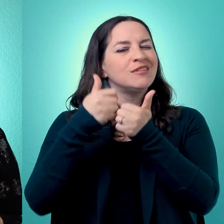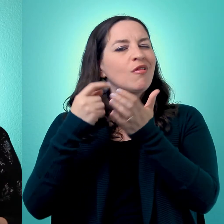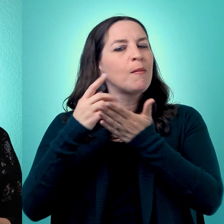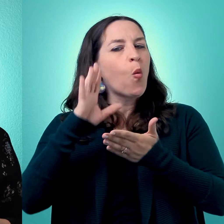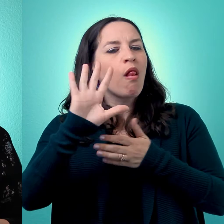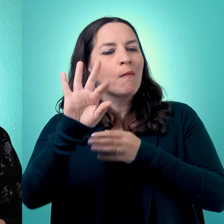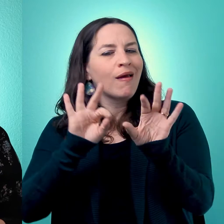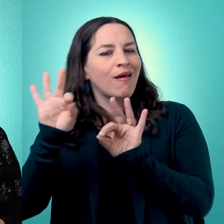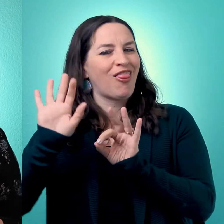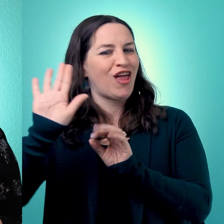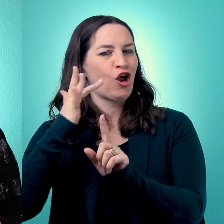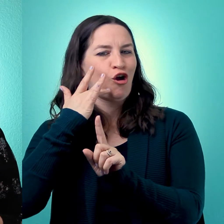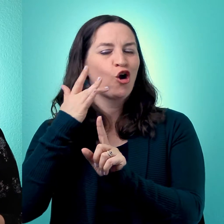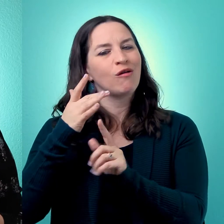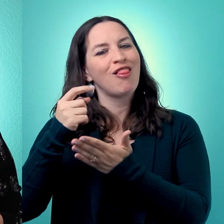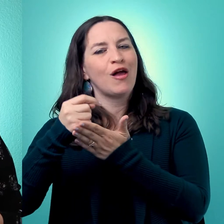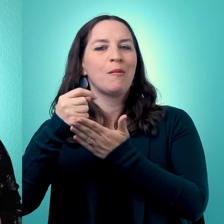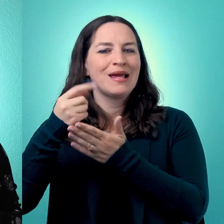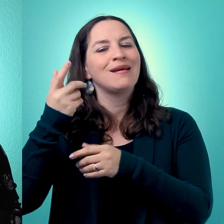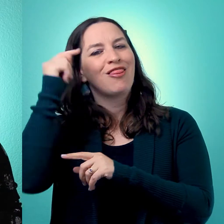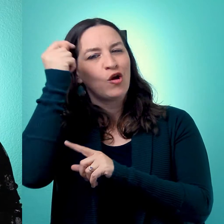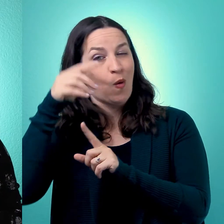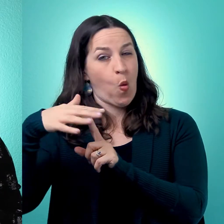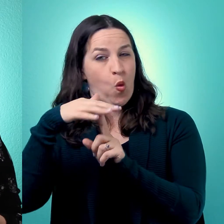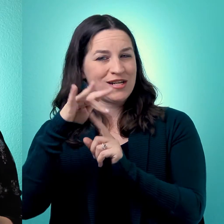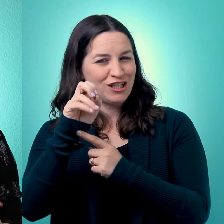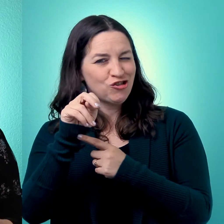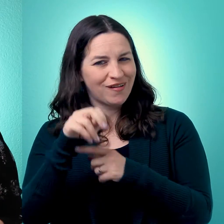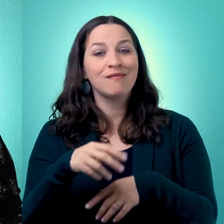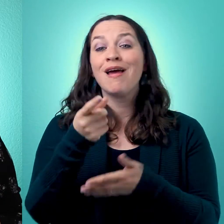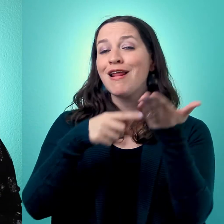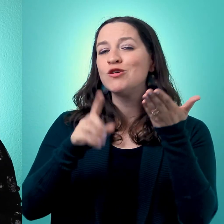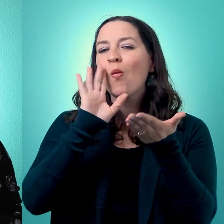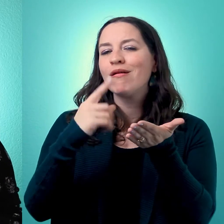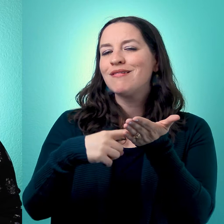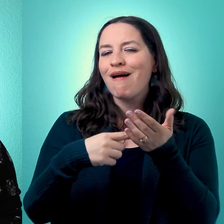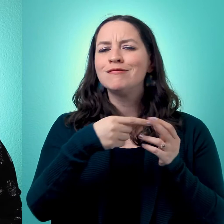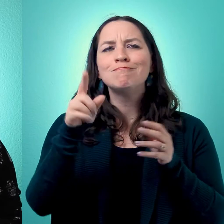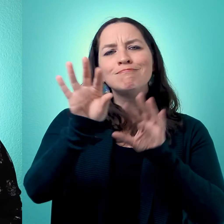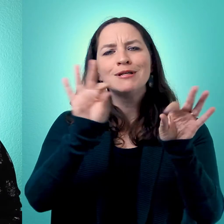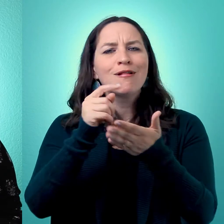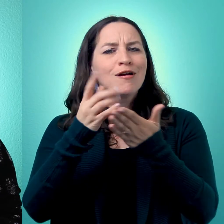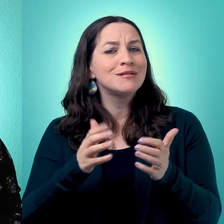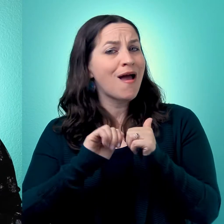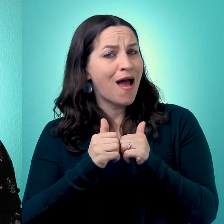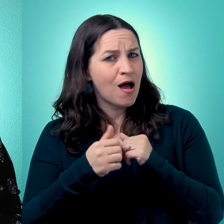So when you're looking for a therapist, which we'll talk about next week, you're going to want to pay attention to therapeutic orientation, because